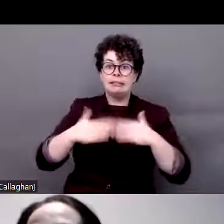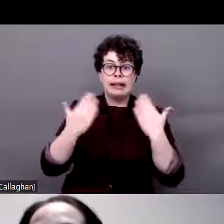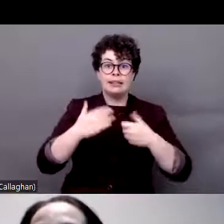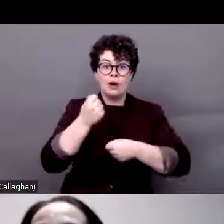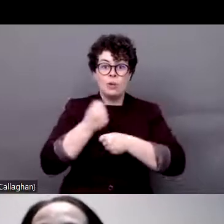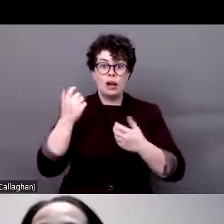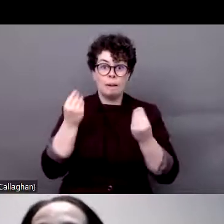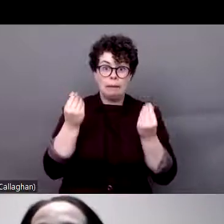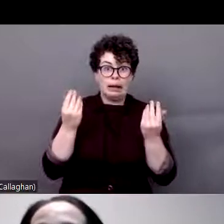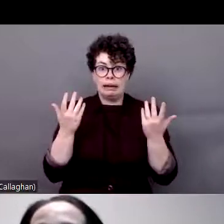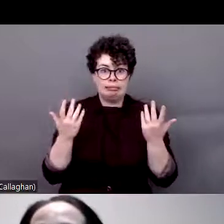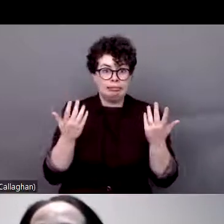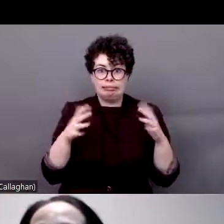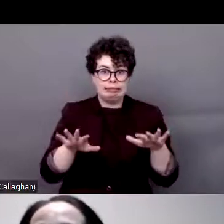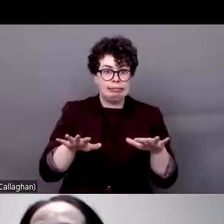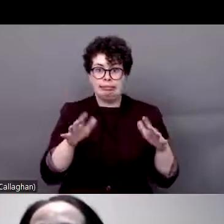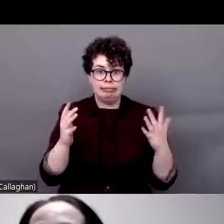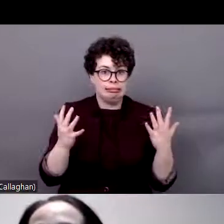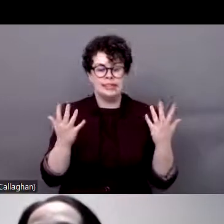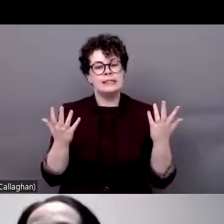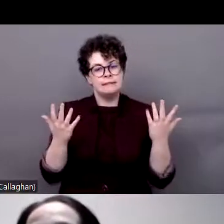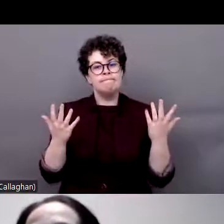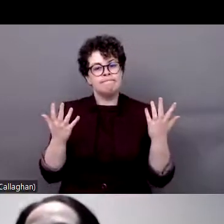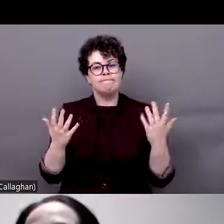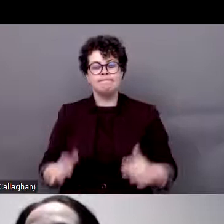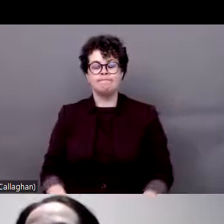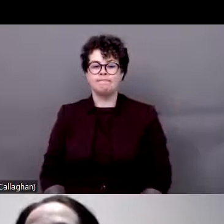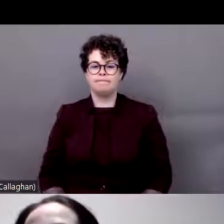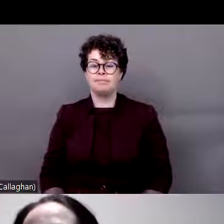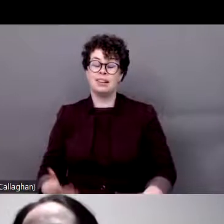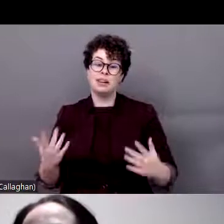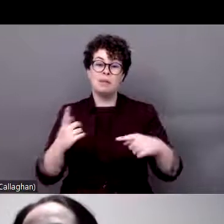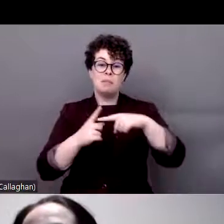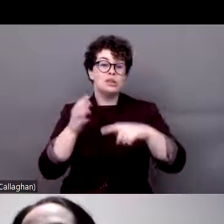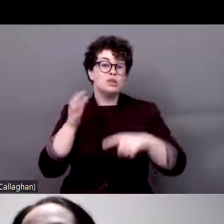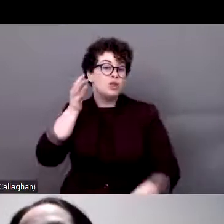everyday earners. We also have housing issues in Roma